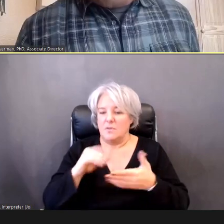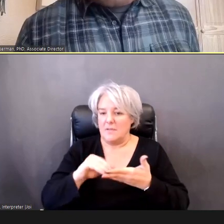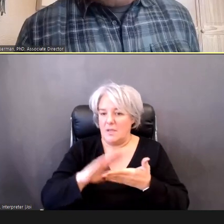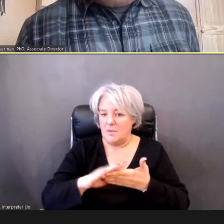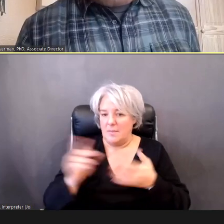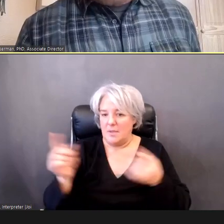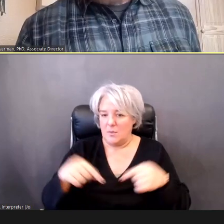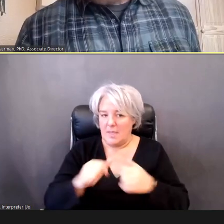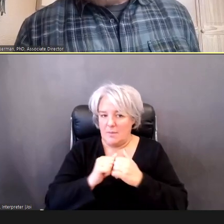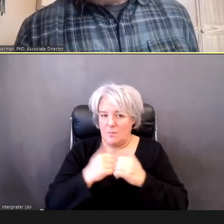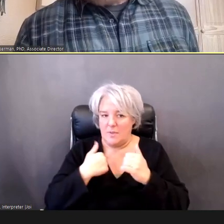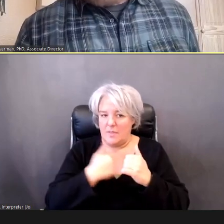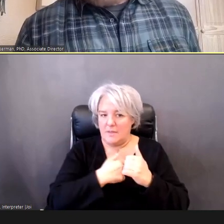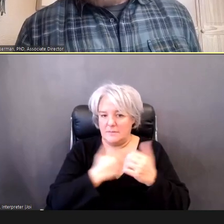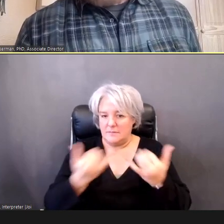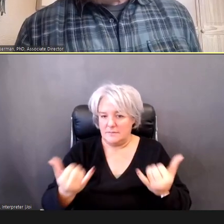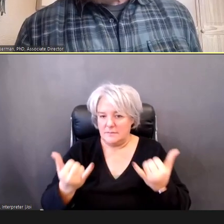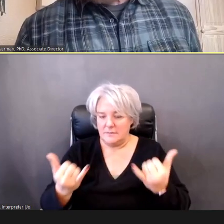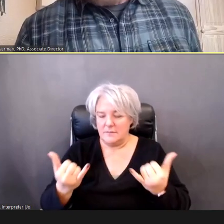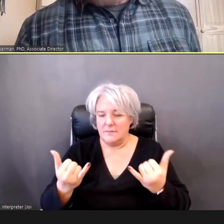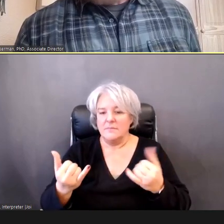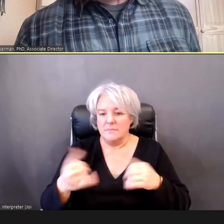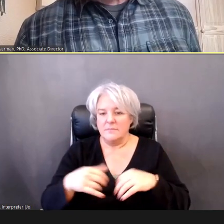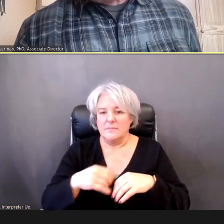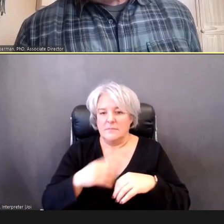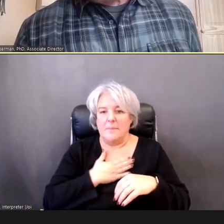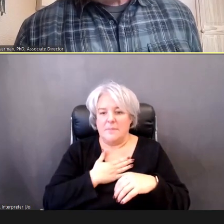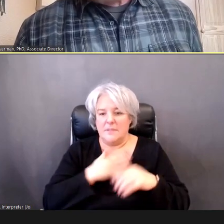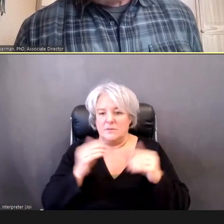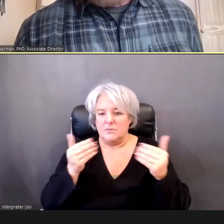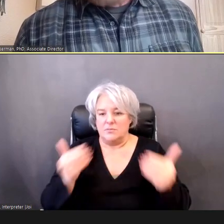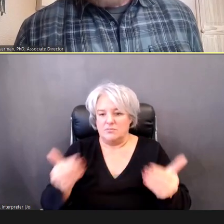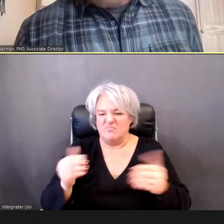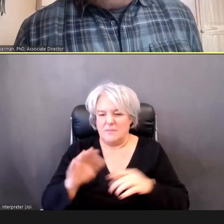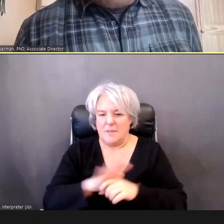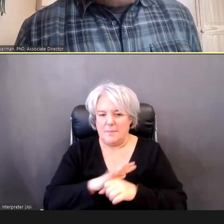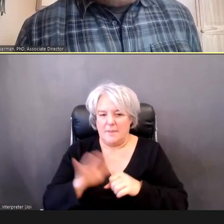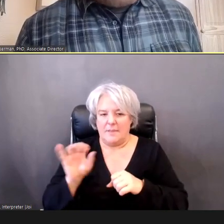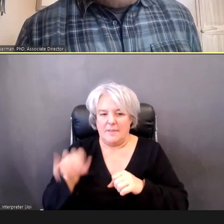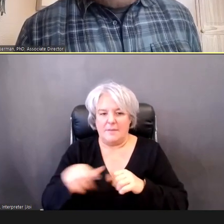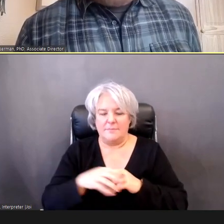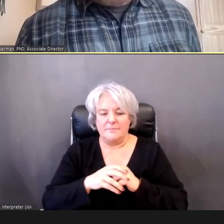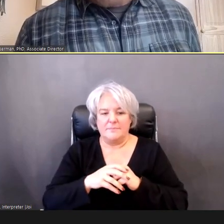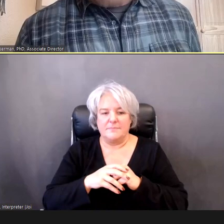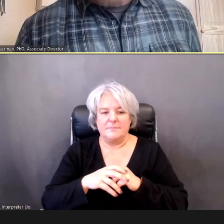today, go, and -- and complete that; and -- thank you, everybody, thank